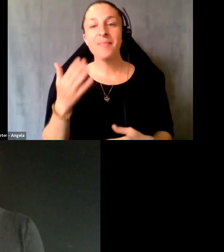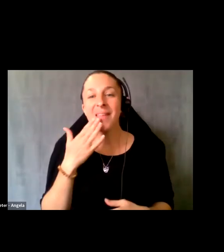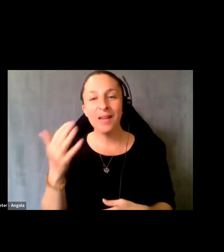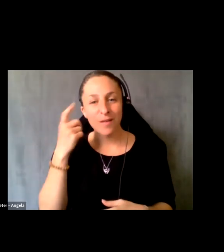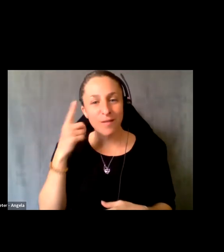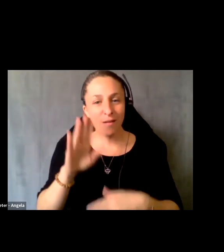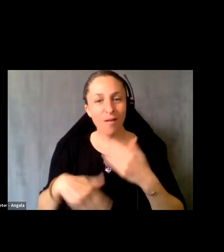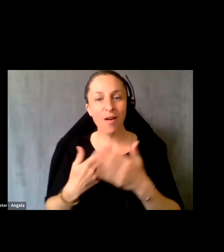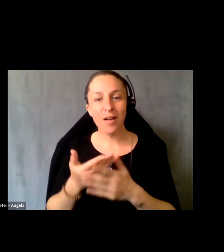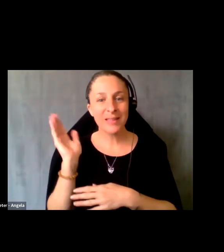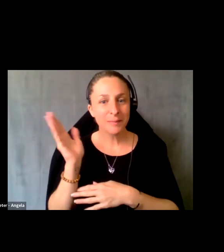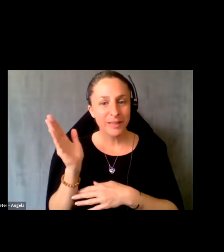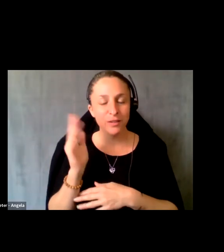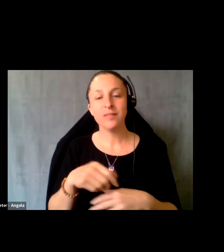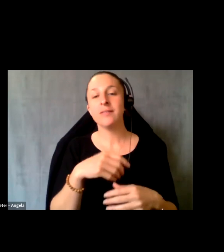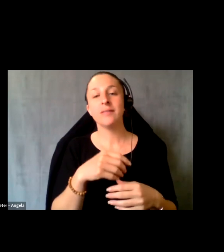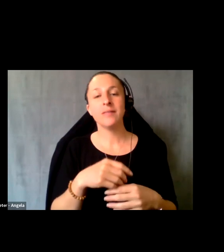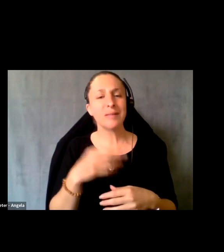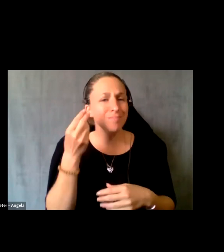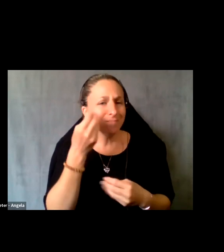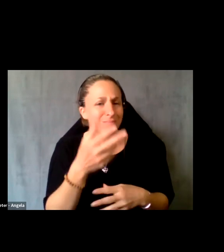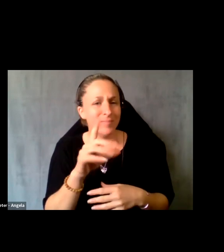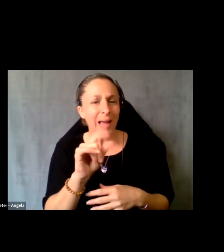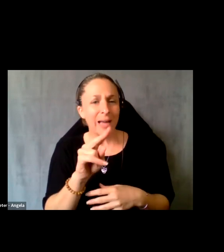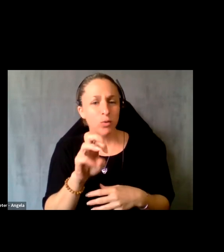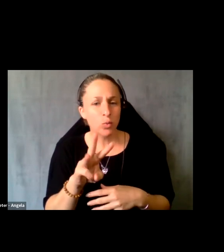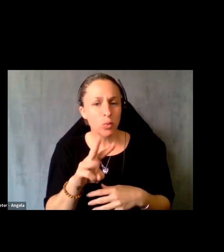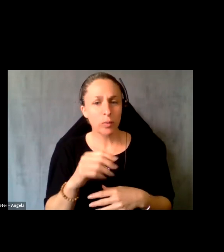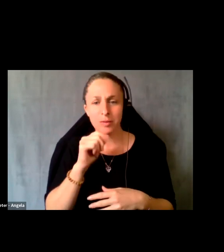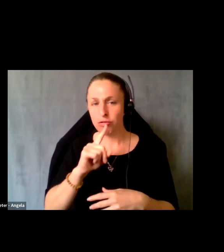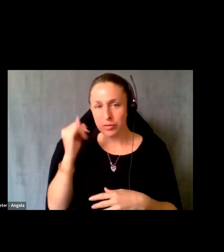Andrew. Just a quick note. Your sound I’m not sure which is my Internet. But your sound was